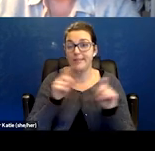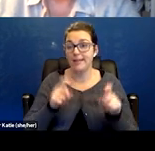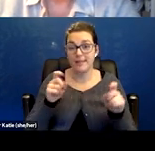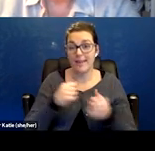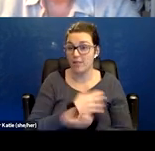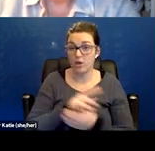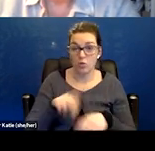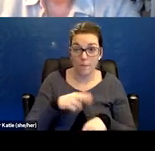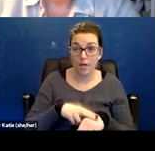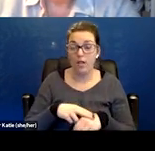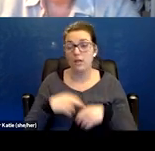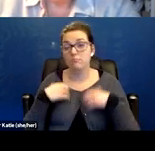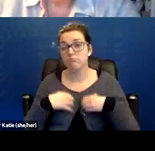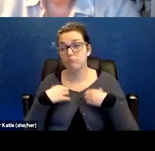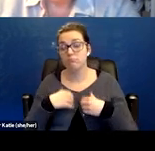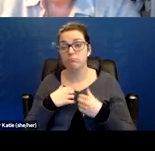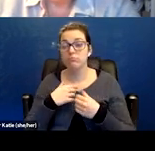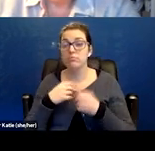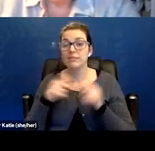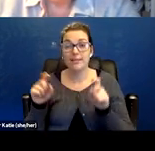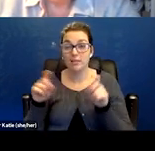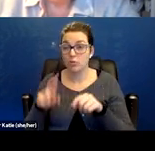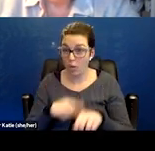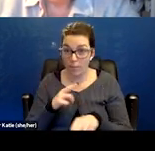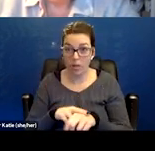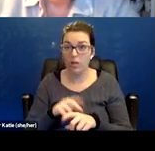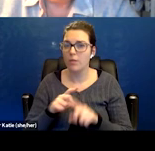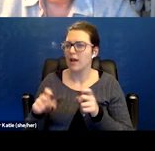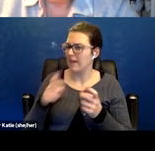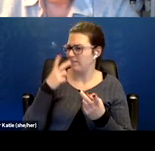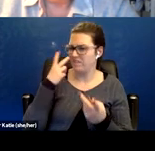they have these visibly observable dyspnea on exertion